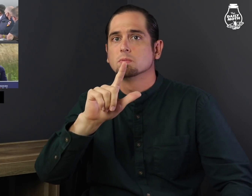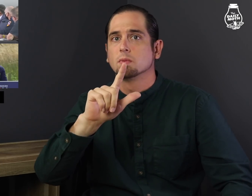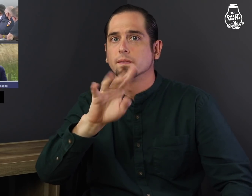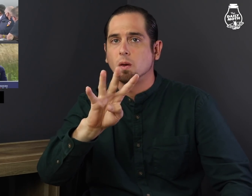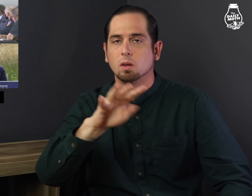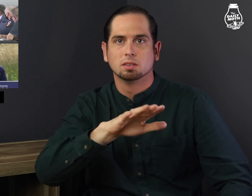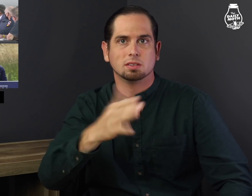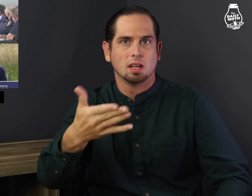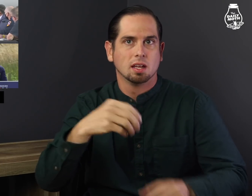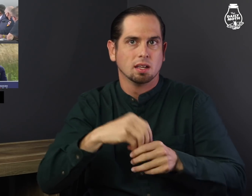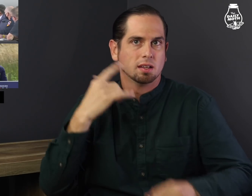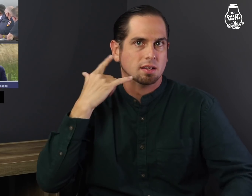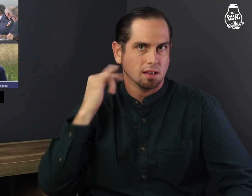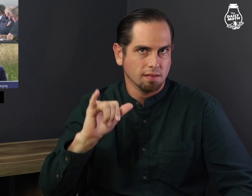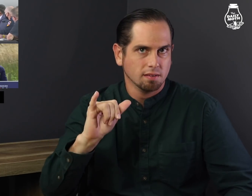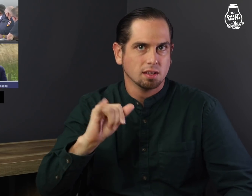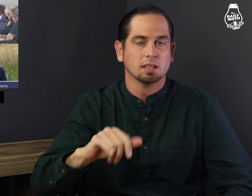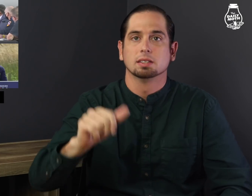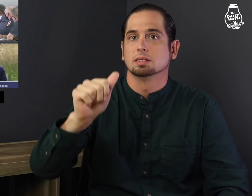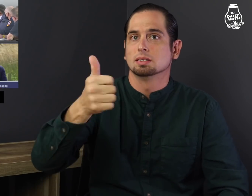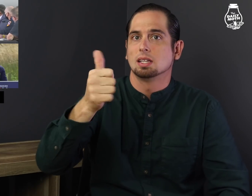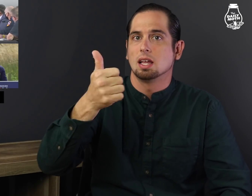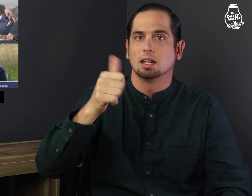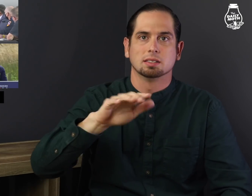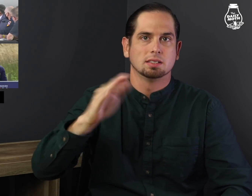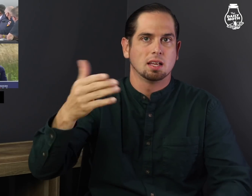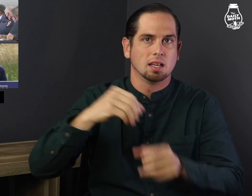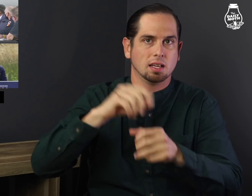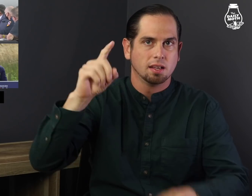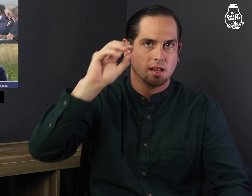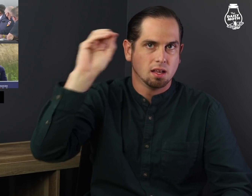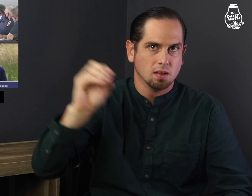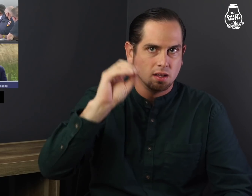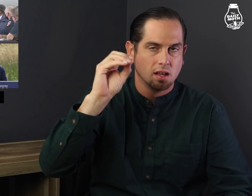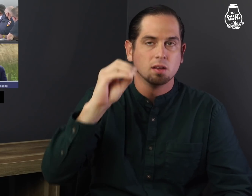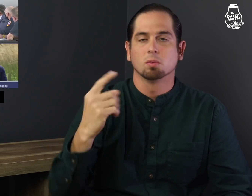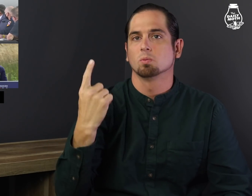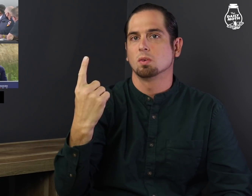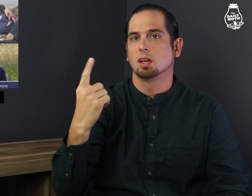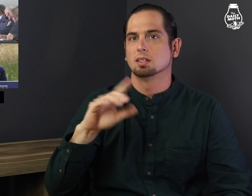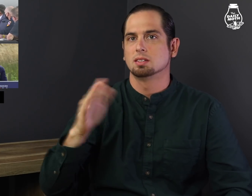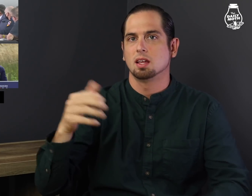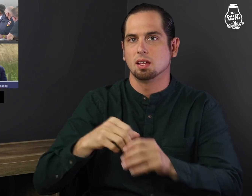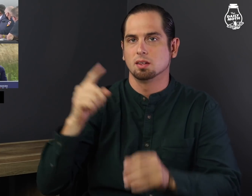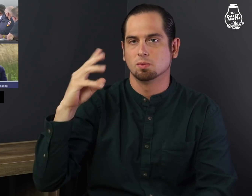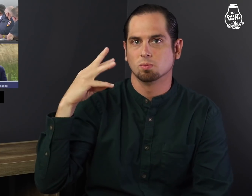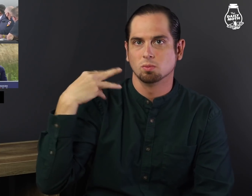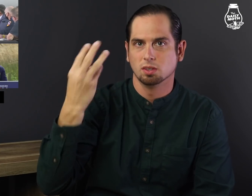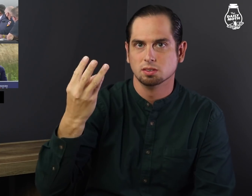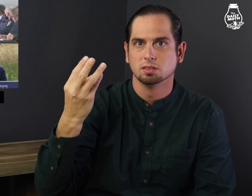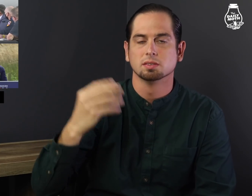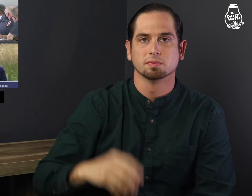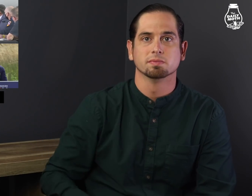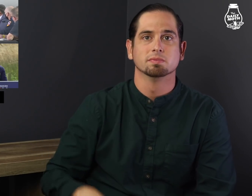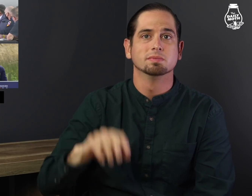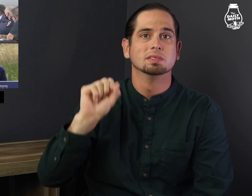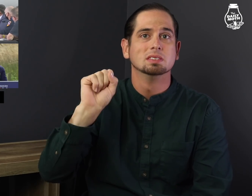24 died in California, ten died in Oregon, and one died in Washington.